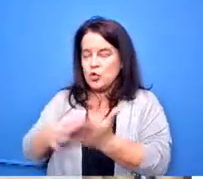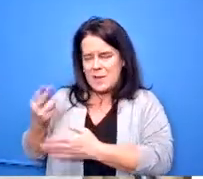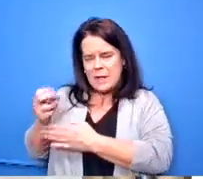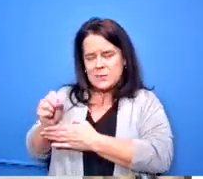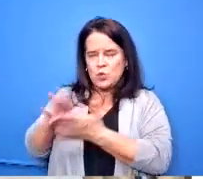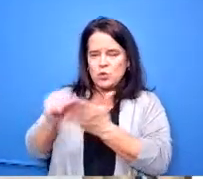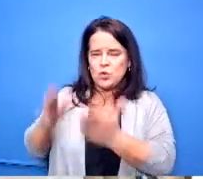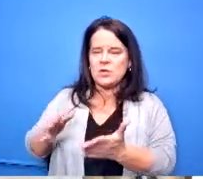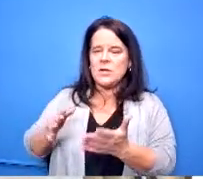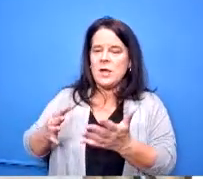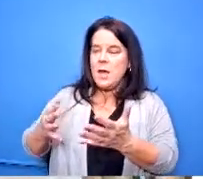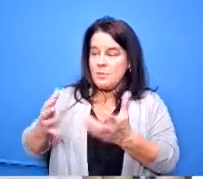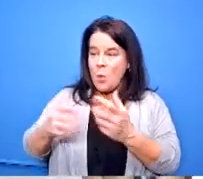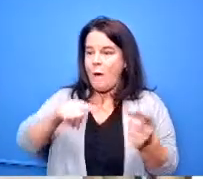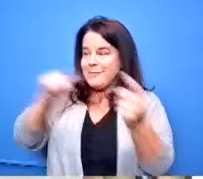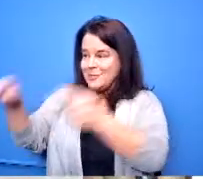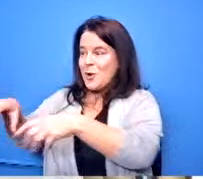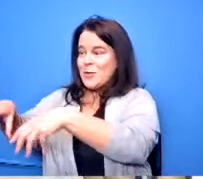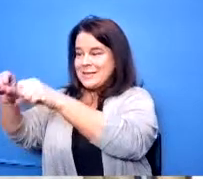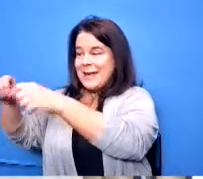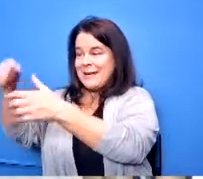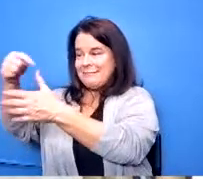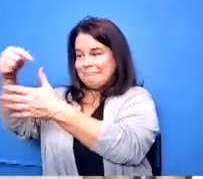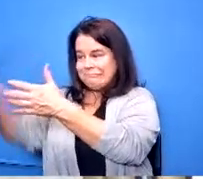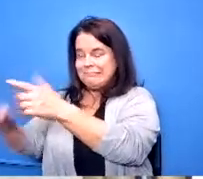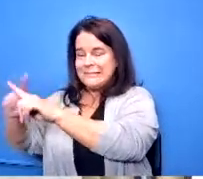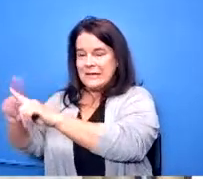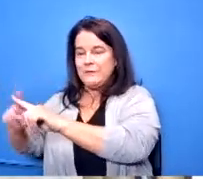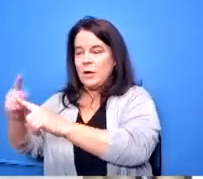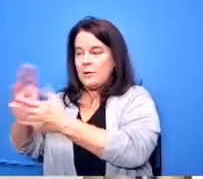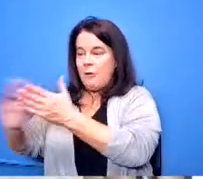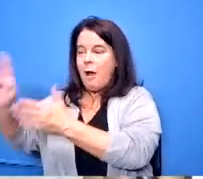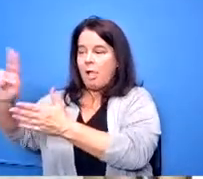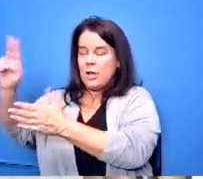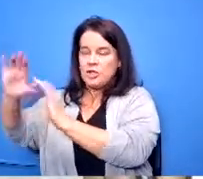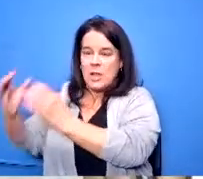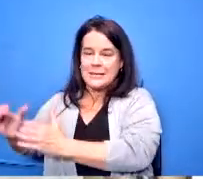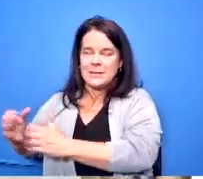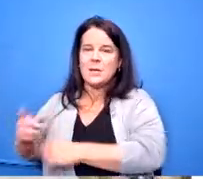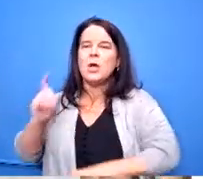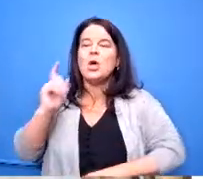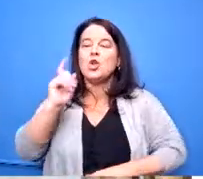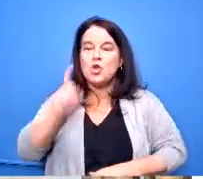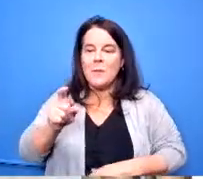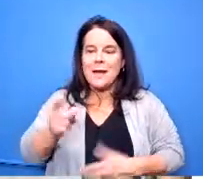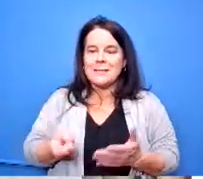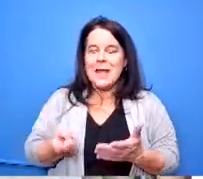take those university classes we say that you have to sign up by april so this is a free commercial